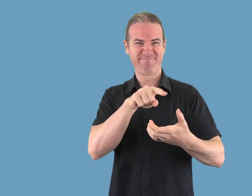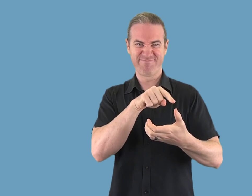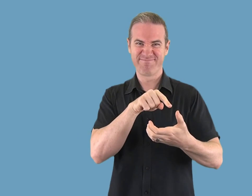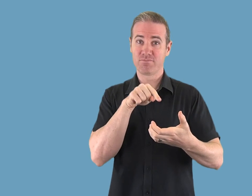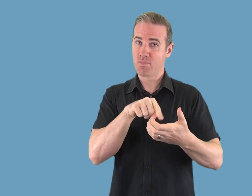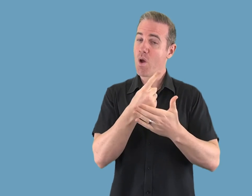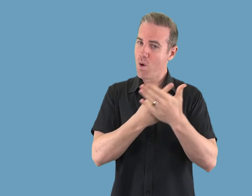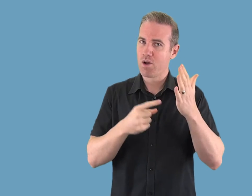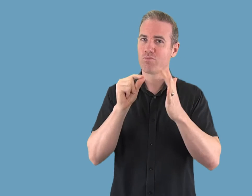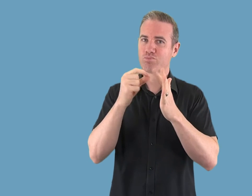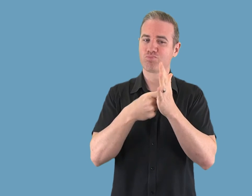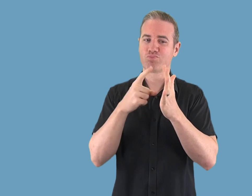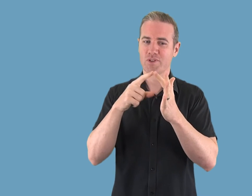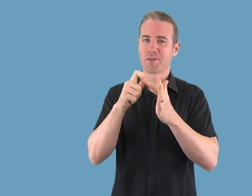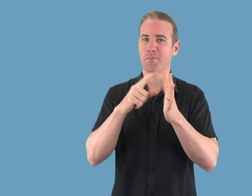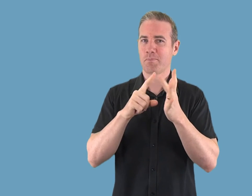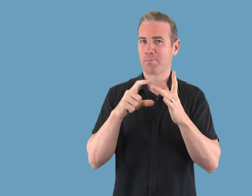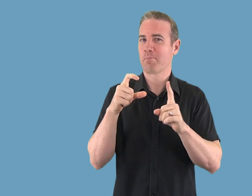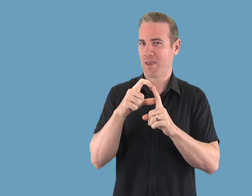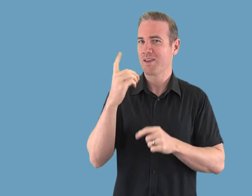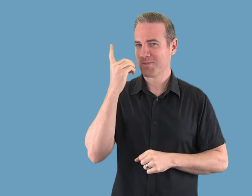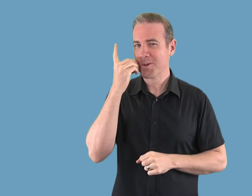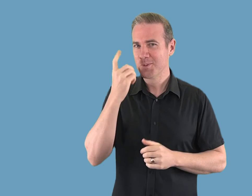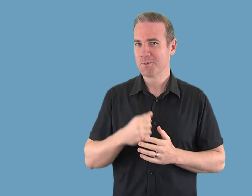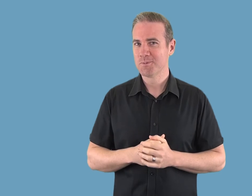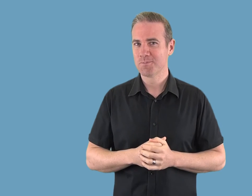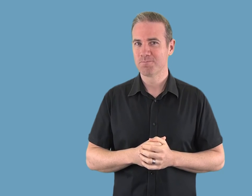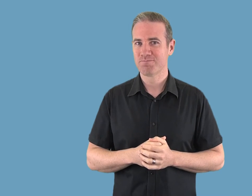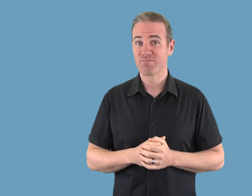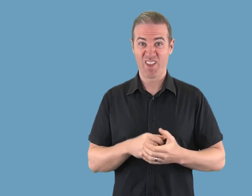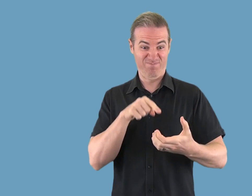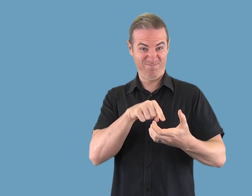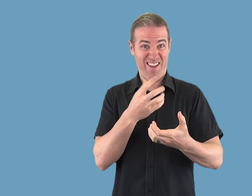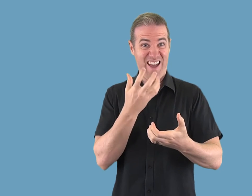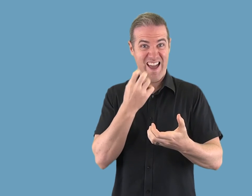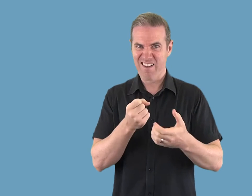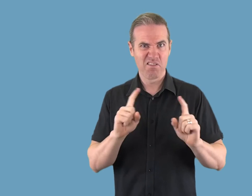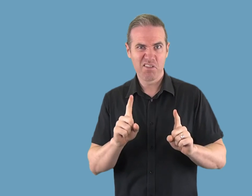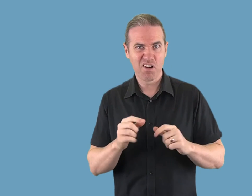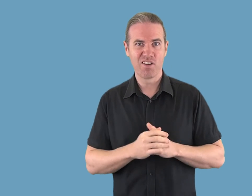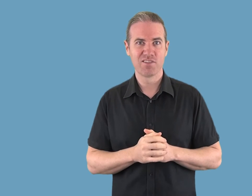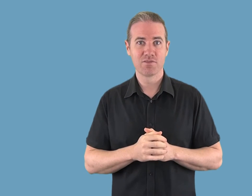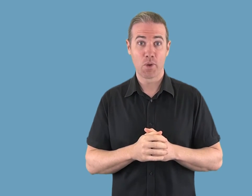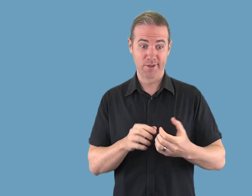Accessible prepaid mobile phone with features including: